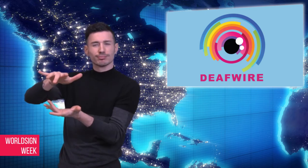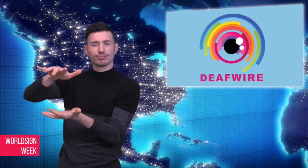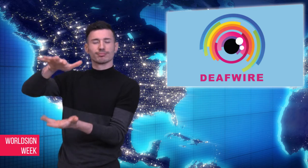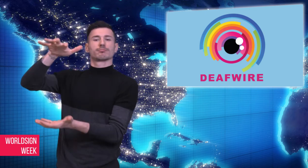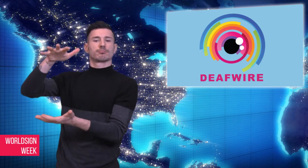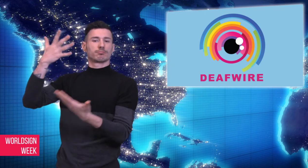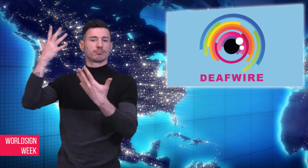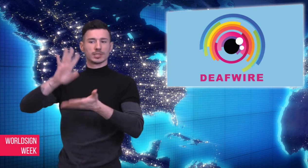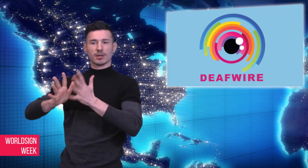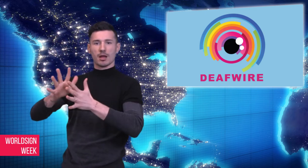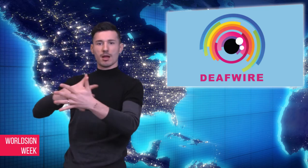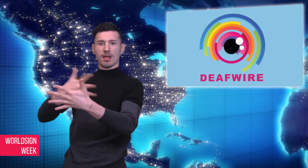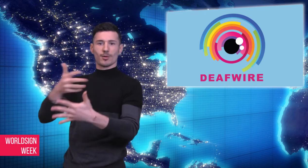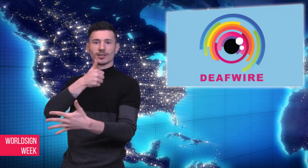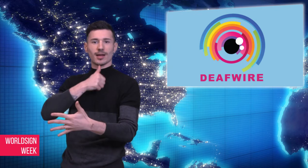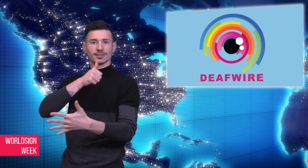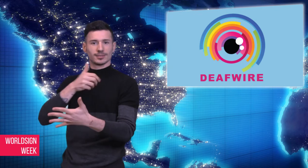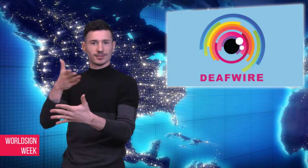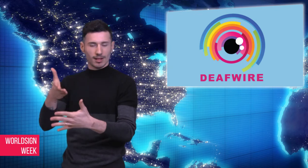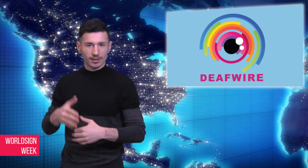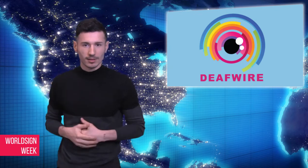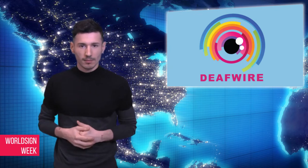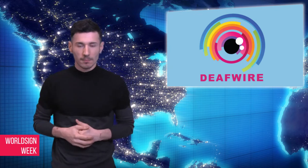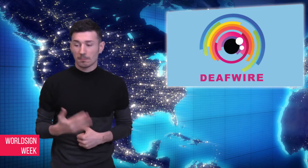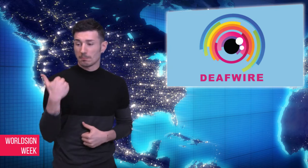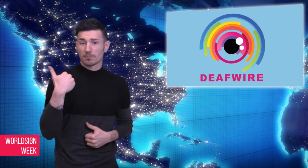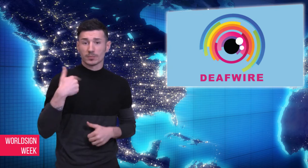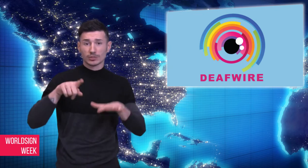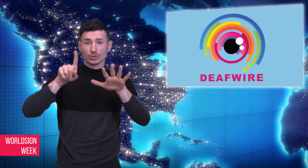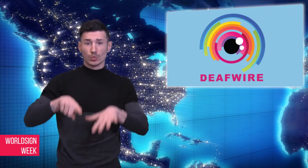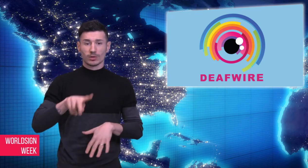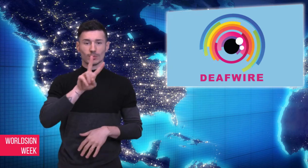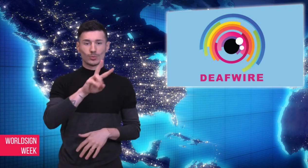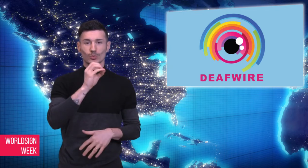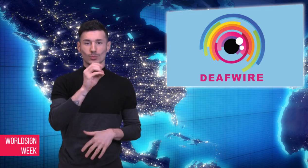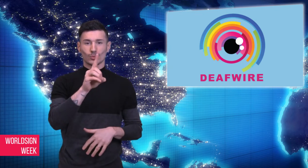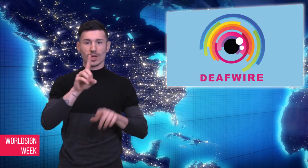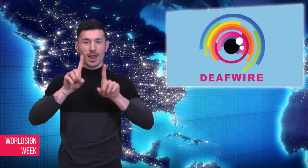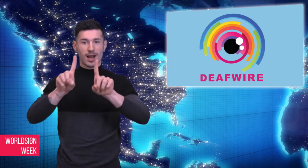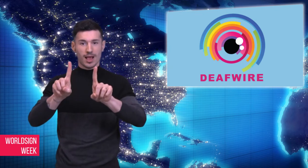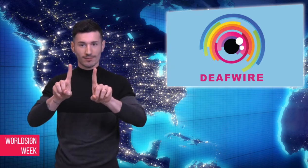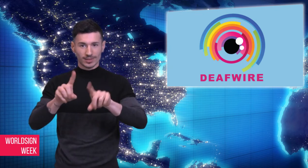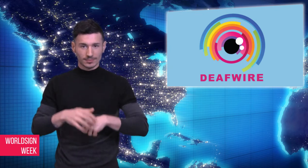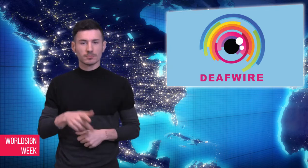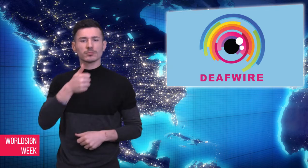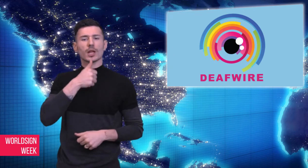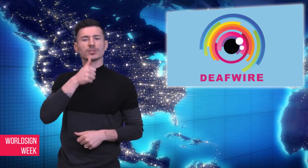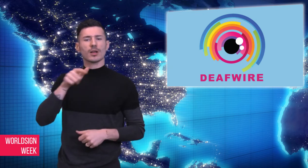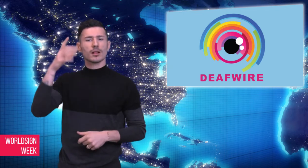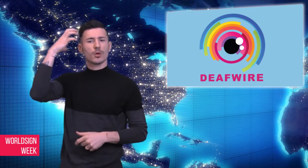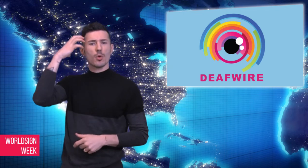language and with their own internal rules and structures.